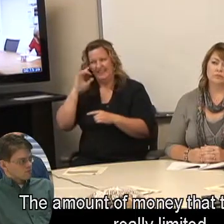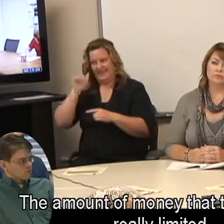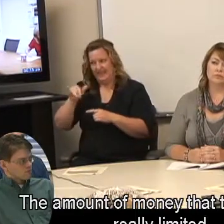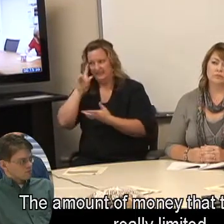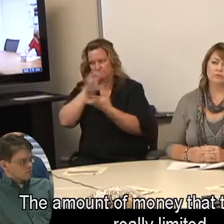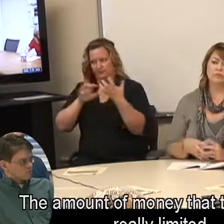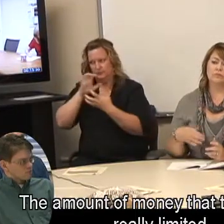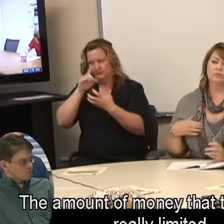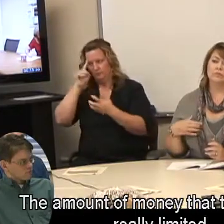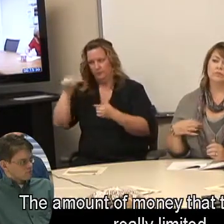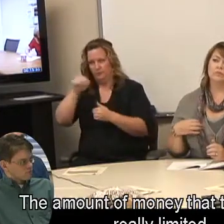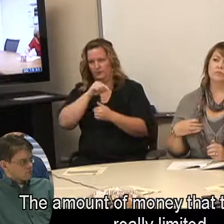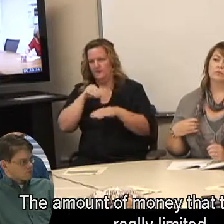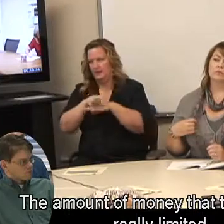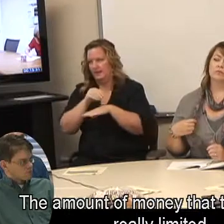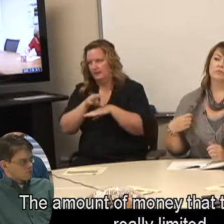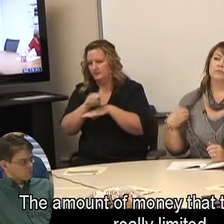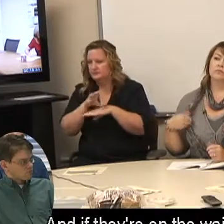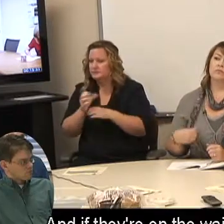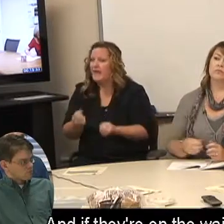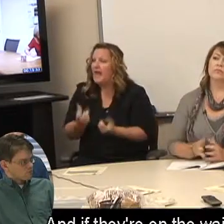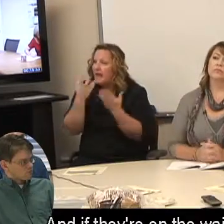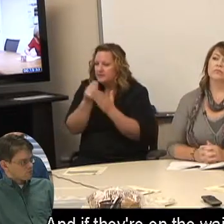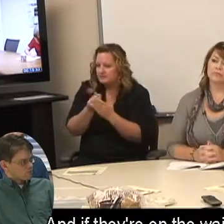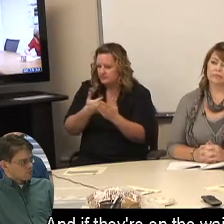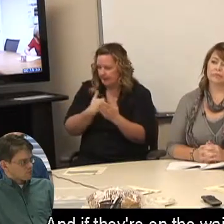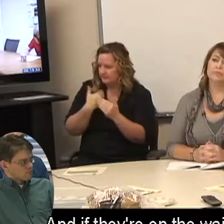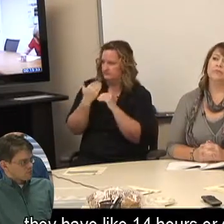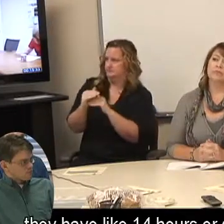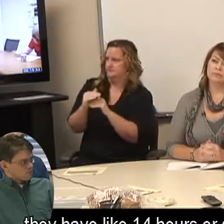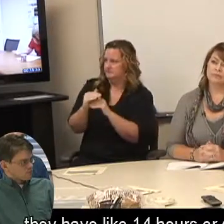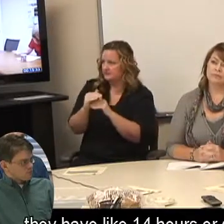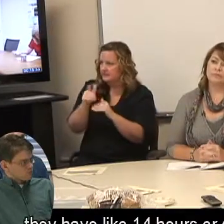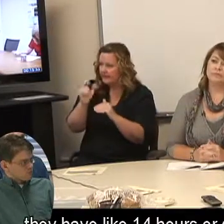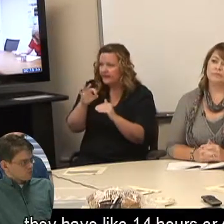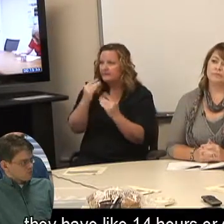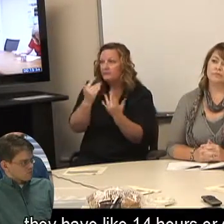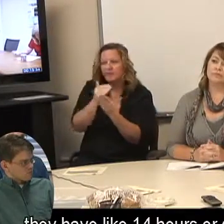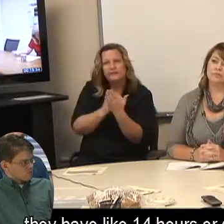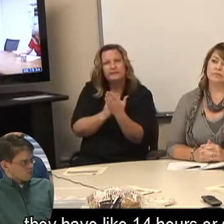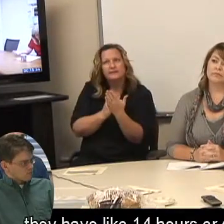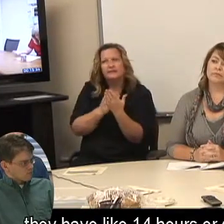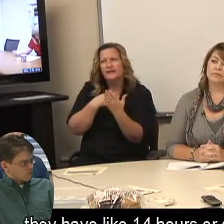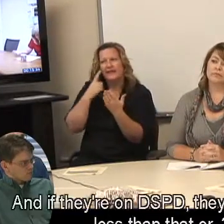The amount of money that they have is really limited. And if they're on the waiting list, they have like 14 hours or something.